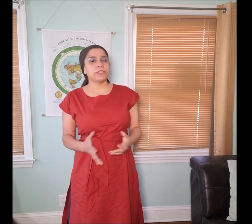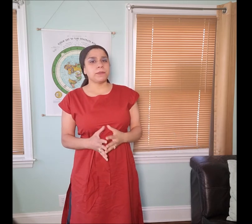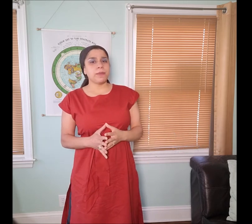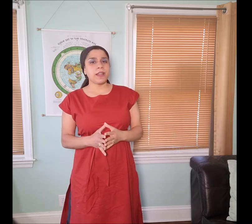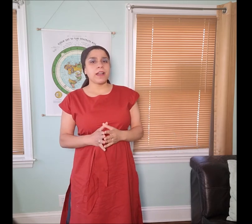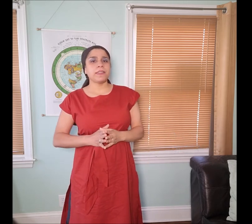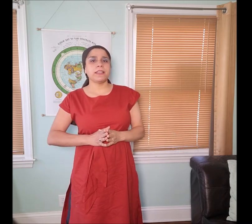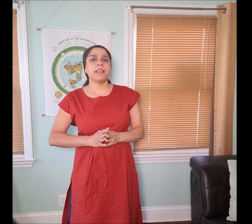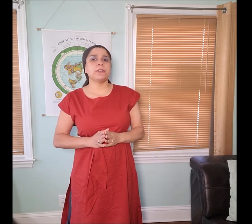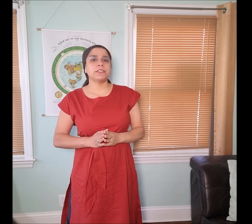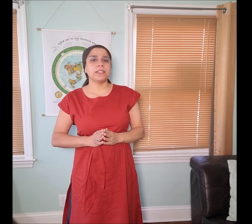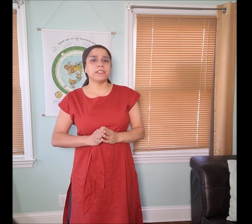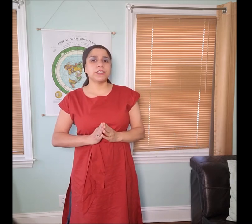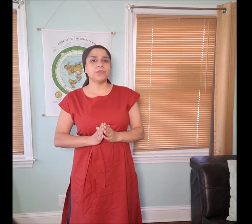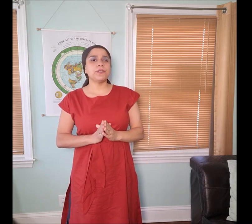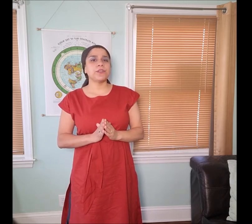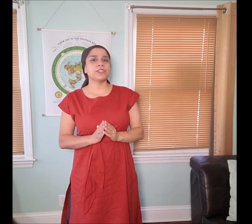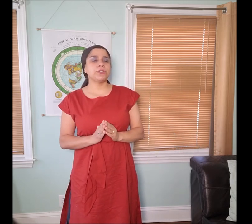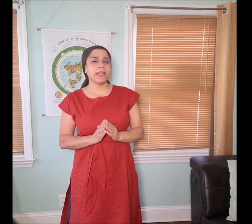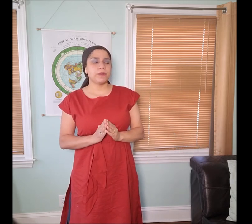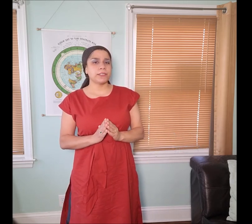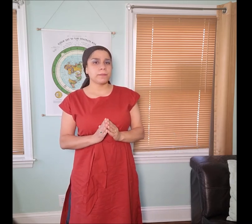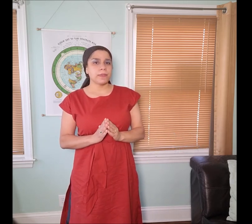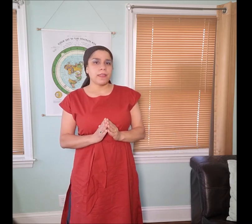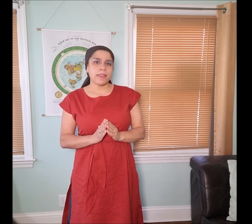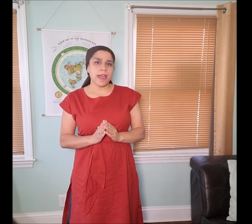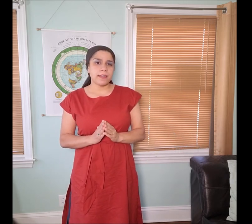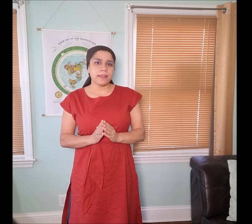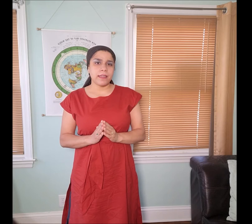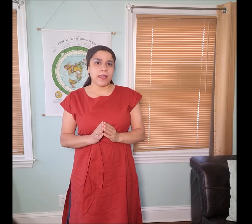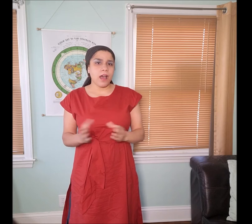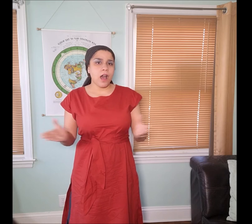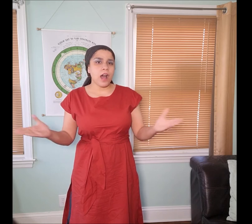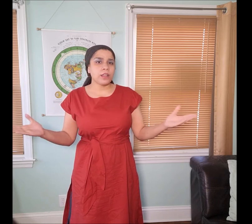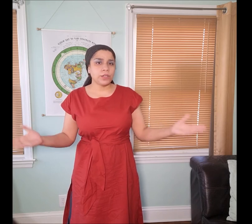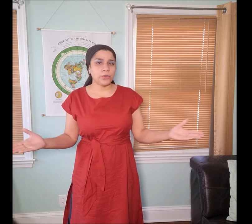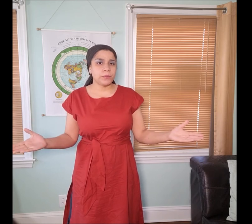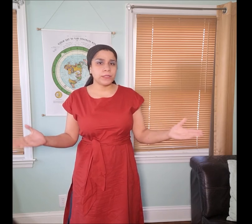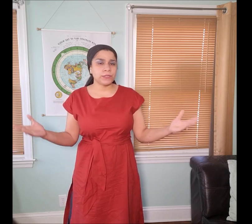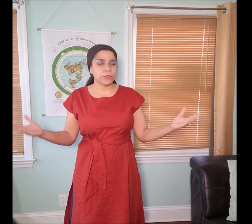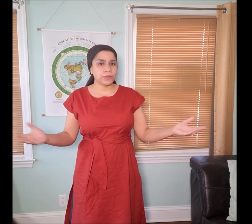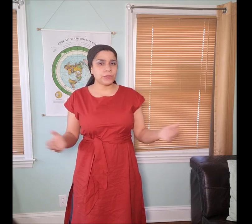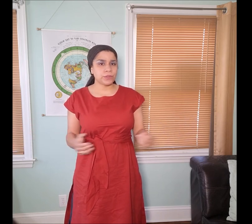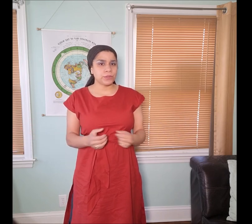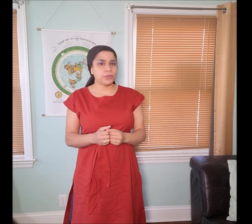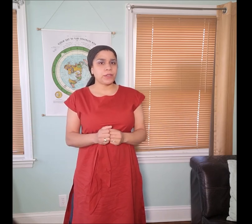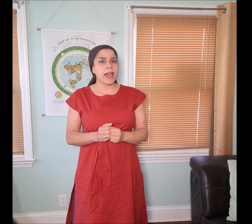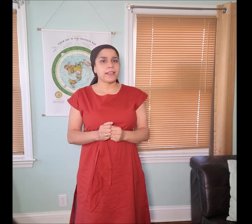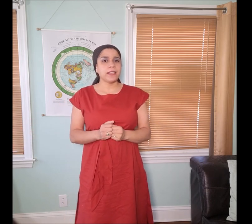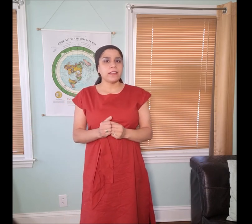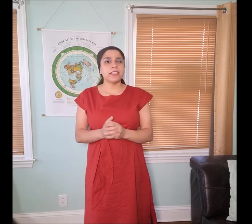the Manakahthey 𐤌𐤍𐤇𐤕𐤉 language is a universal language, that all humans used to utilize. This